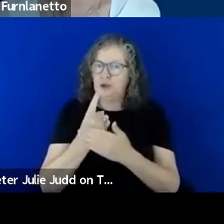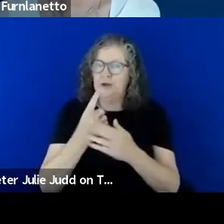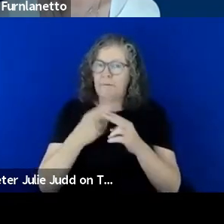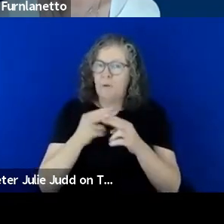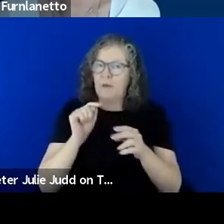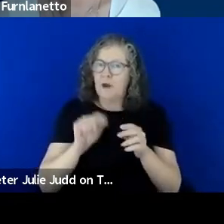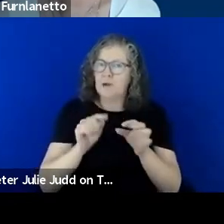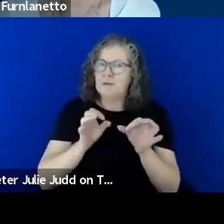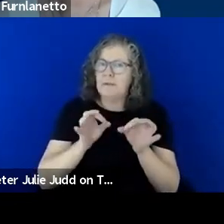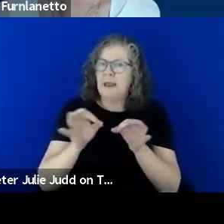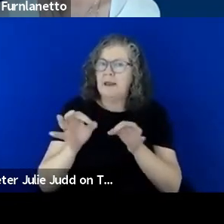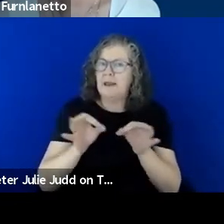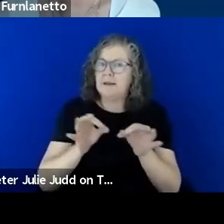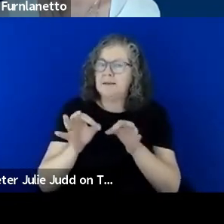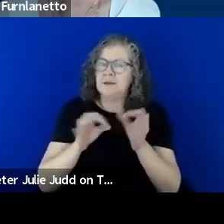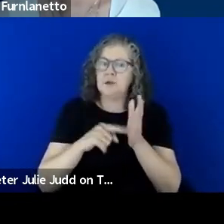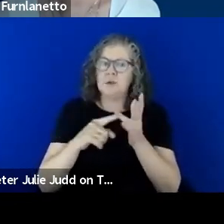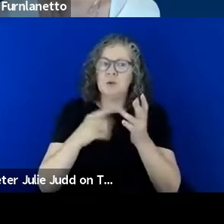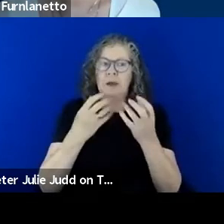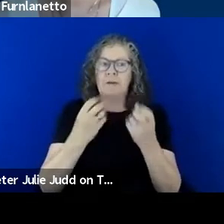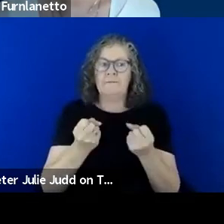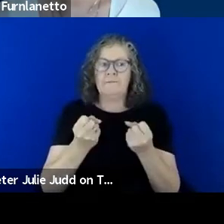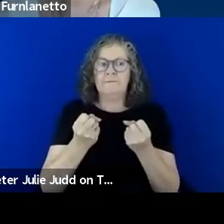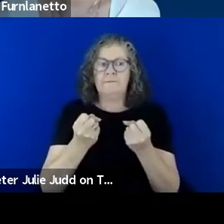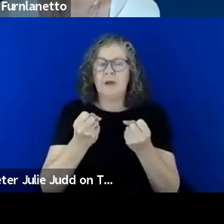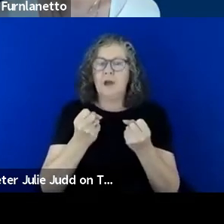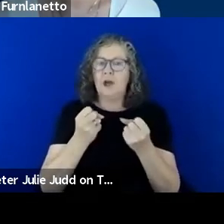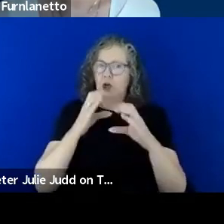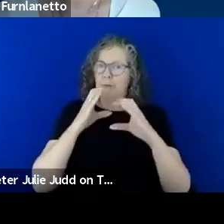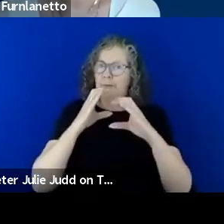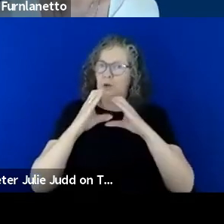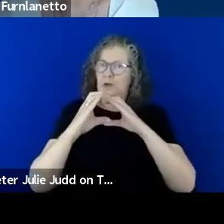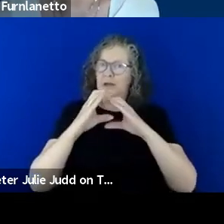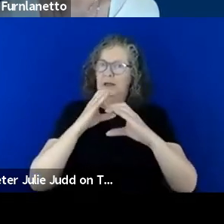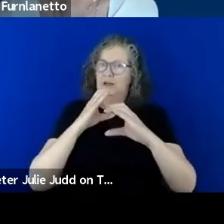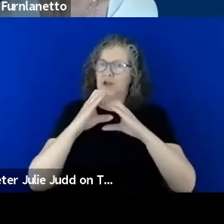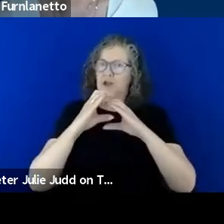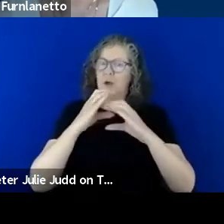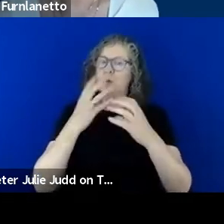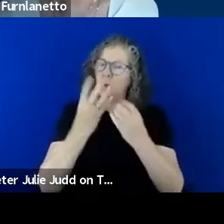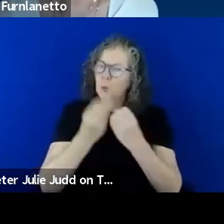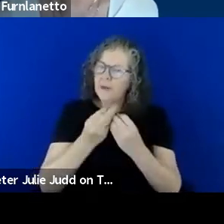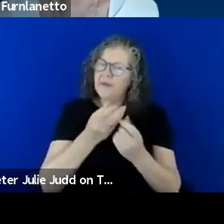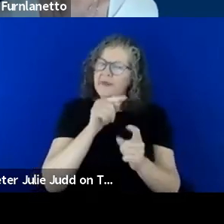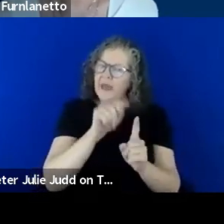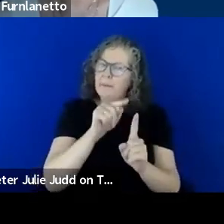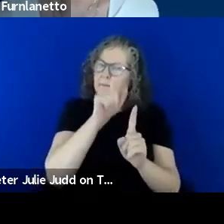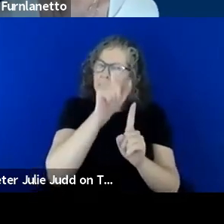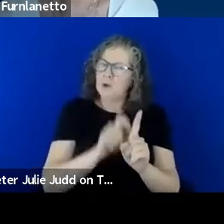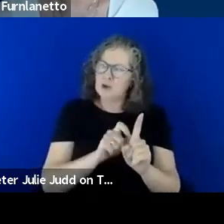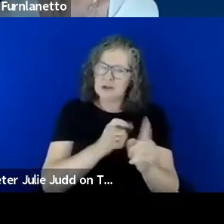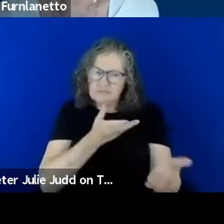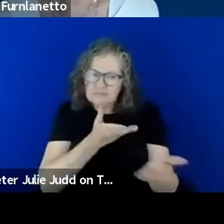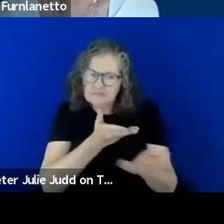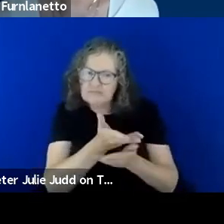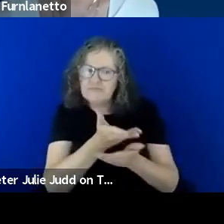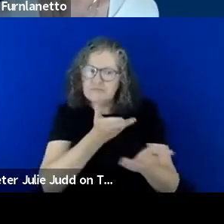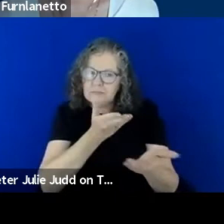to have a communication with the person so that their understanding